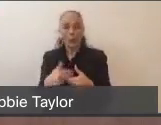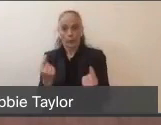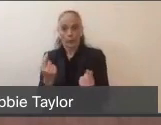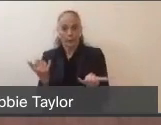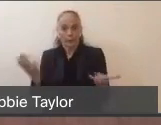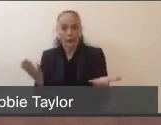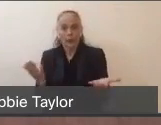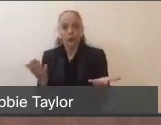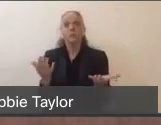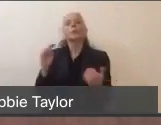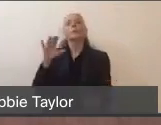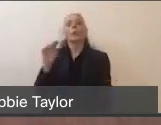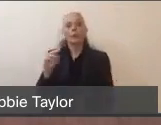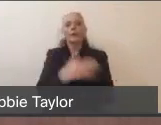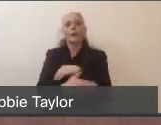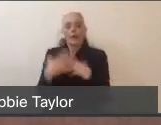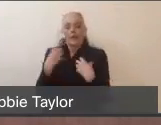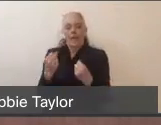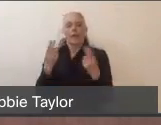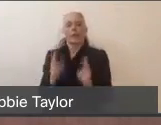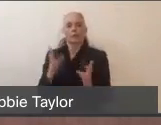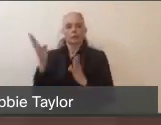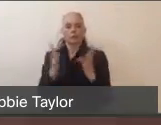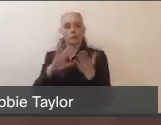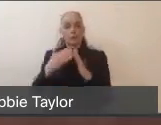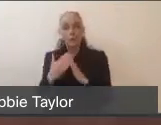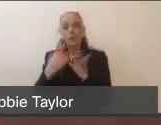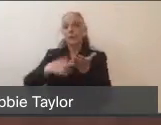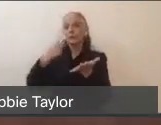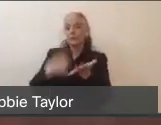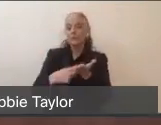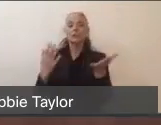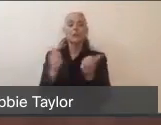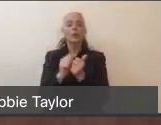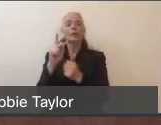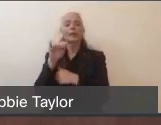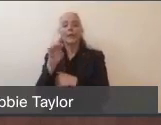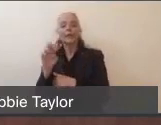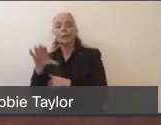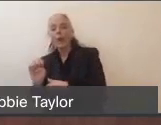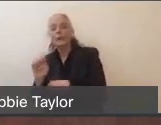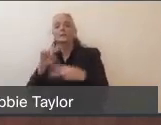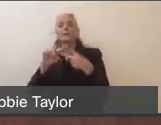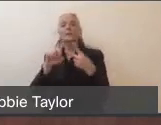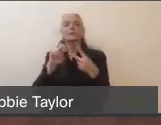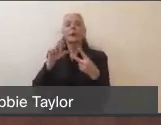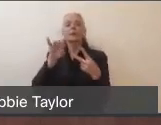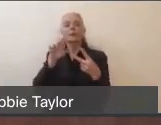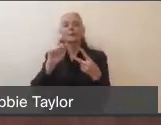community conversation. We are here with Supervisor Katie Rice, Dr. Lisa Santora, Dr. Dustin Ballard,